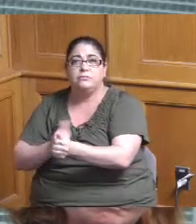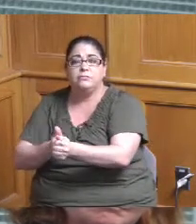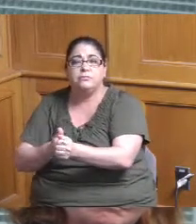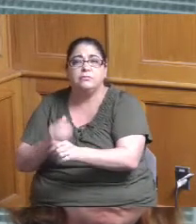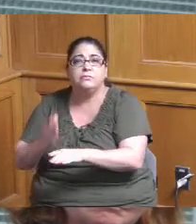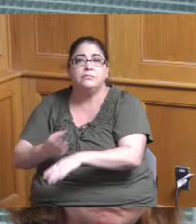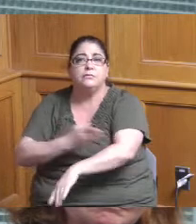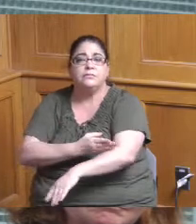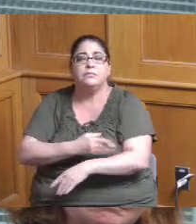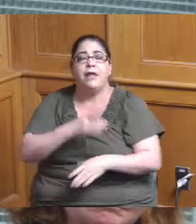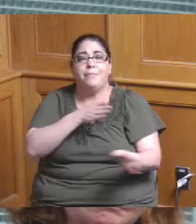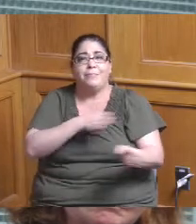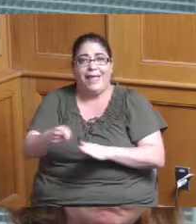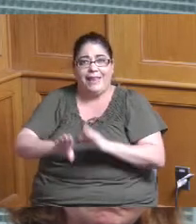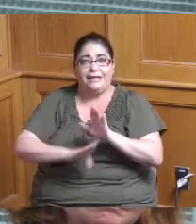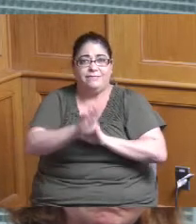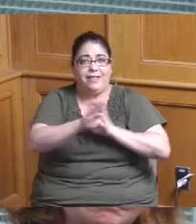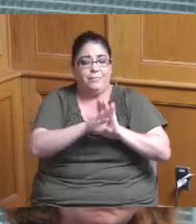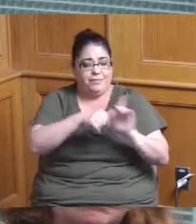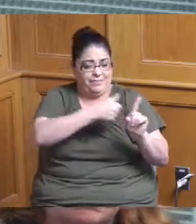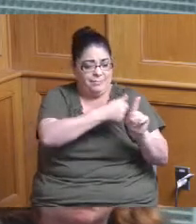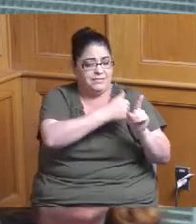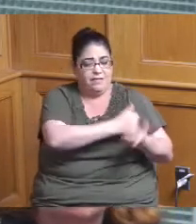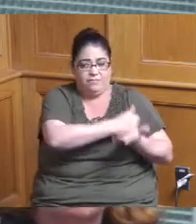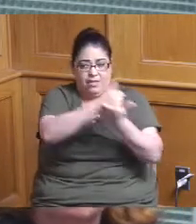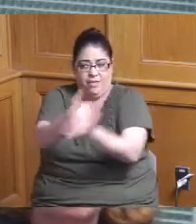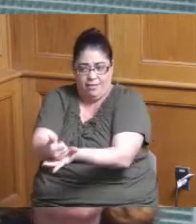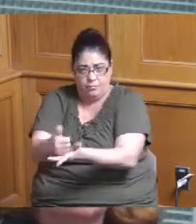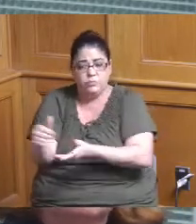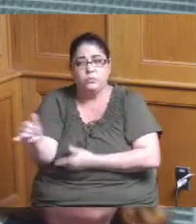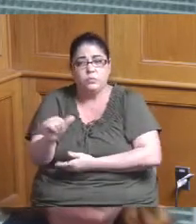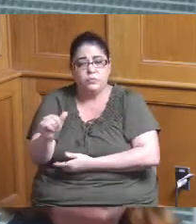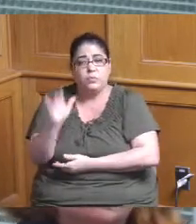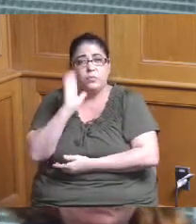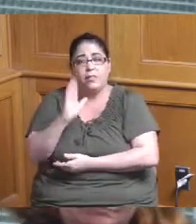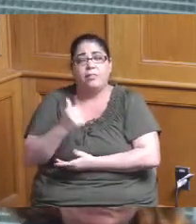on providing technical assistance in some shape or form to Elmwood Place Arlington Heights as